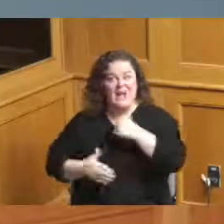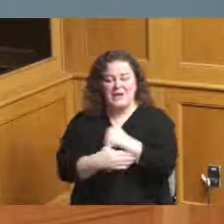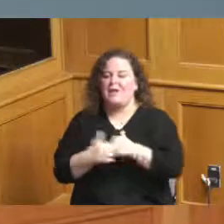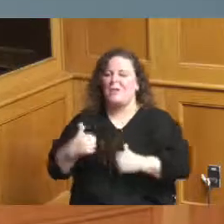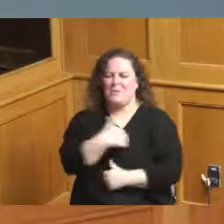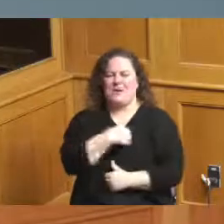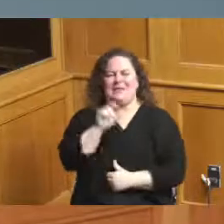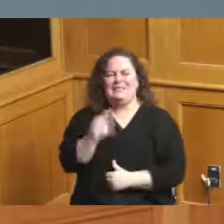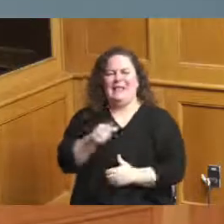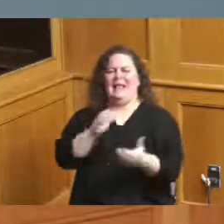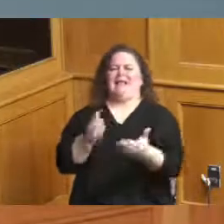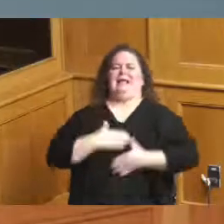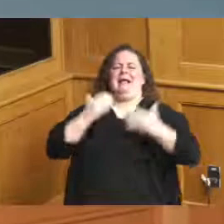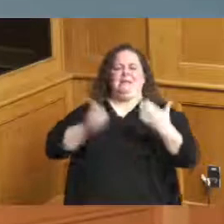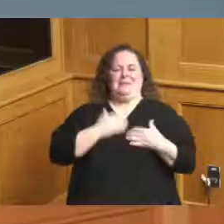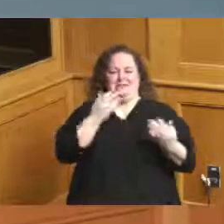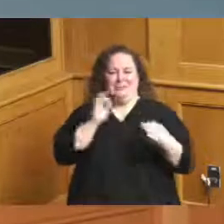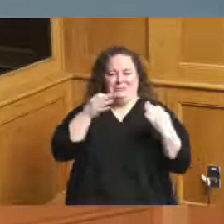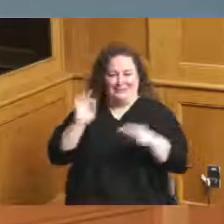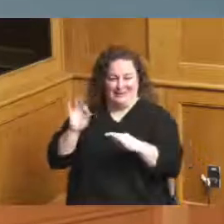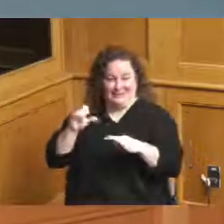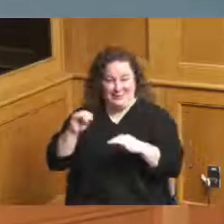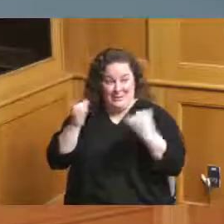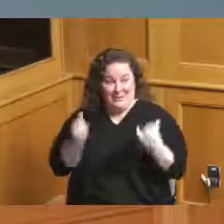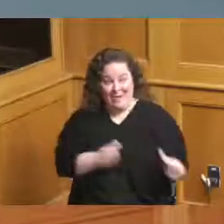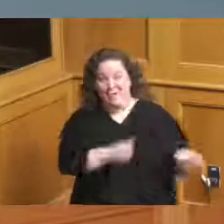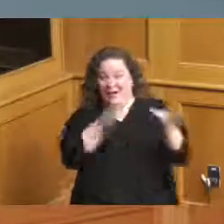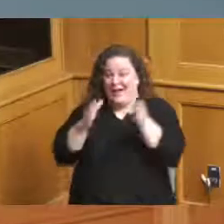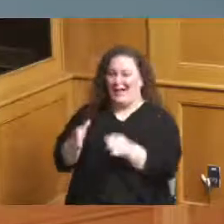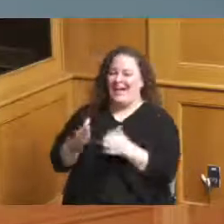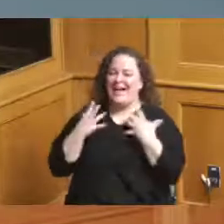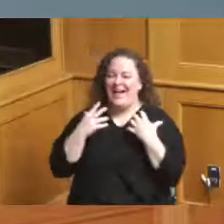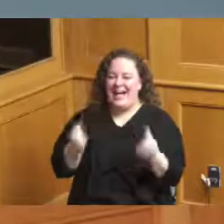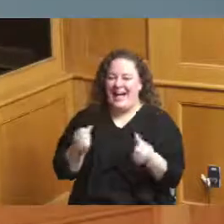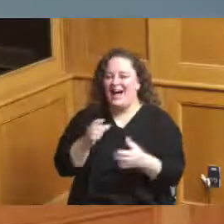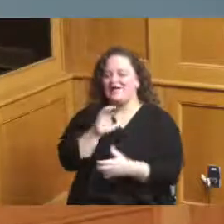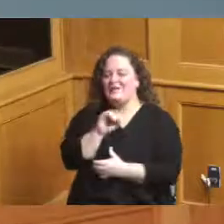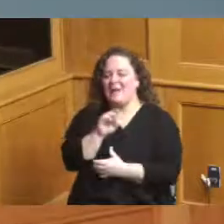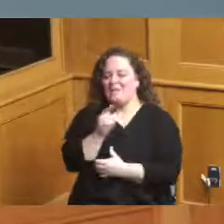going to move on to our Commissioner our Health Commissioner Mr Greg Kesterman who's going to